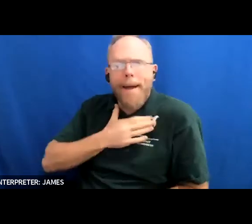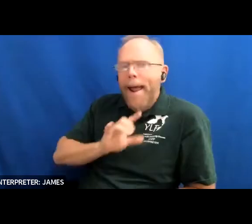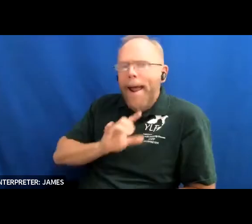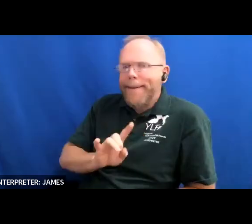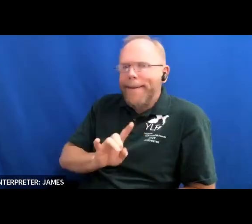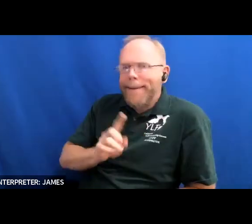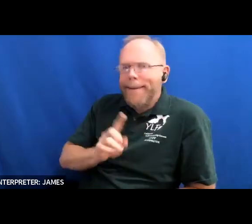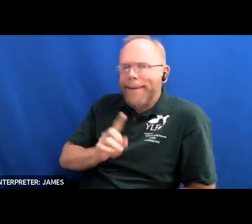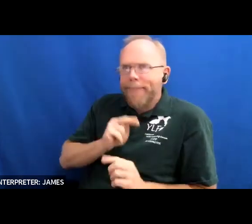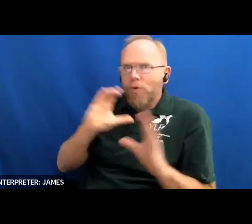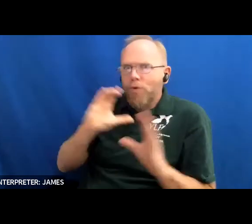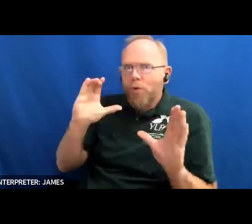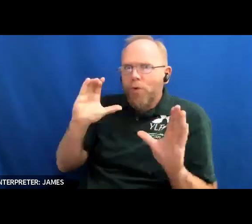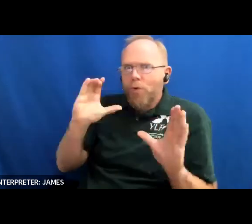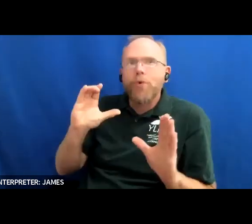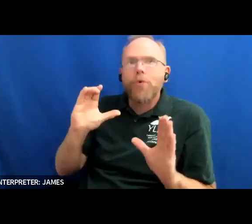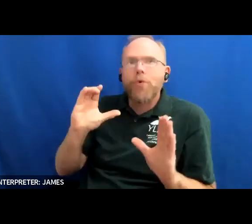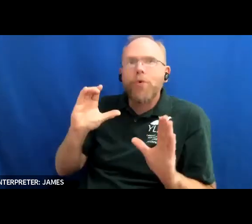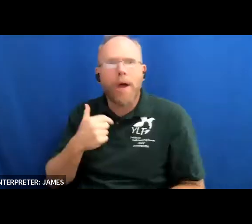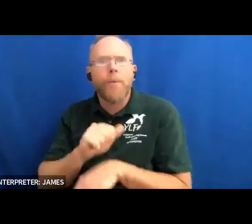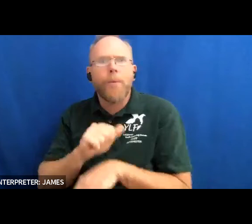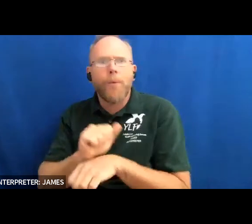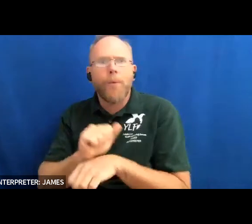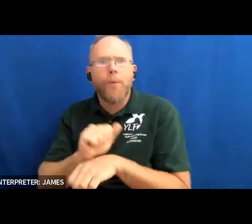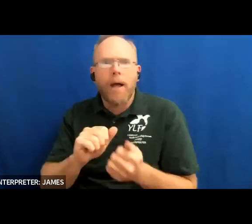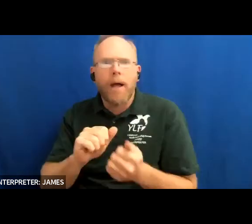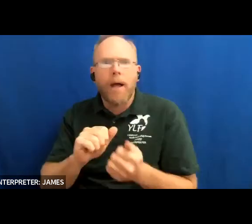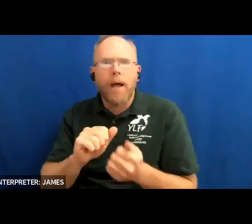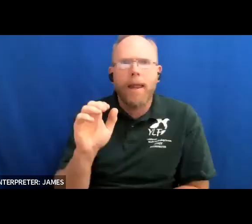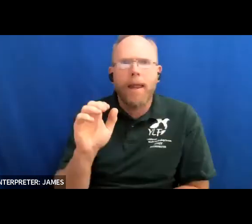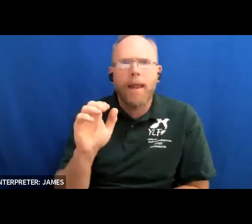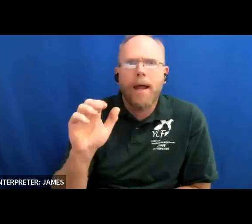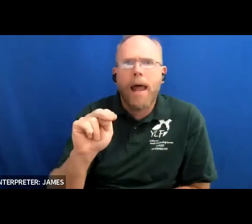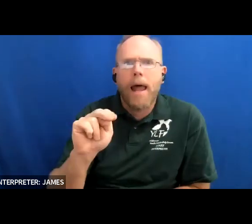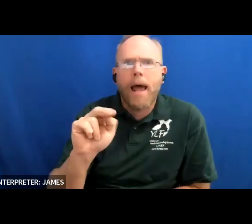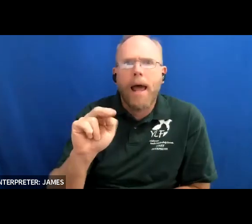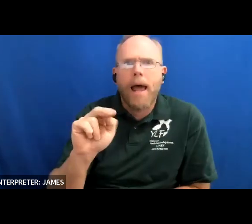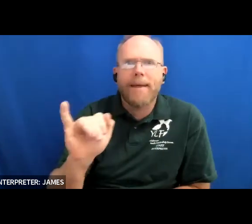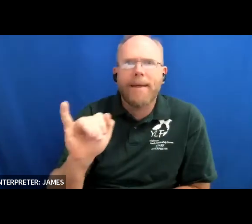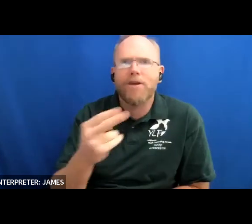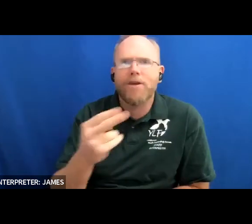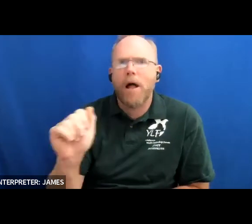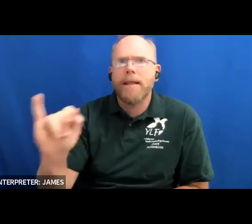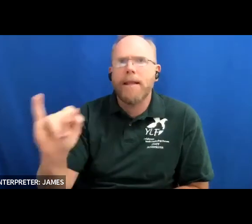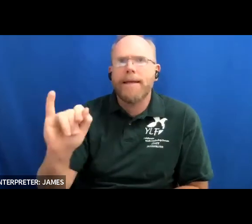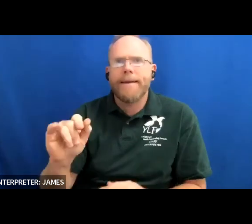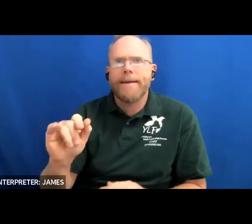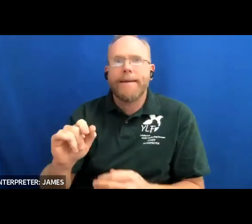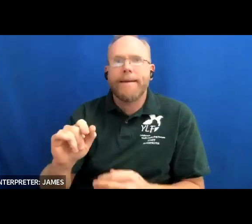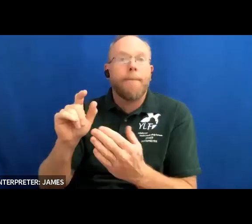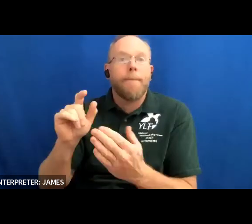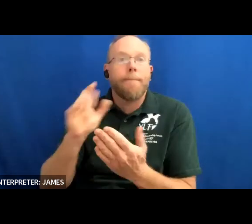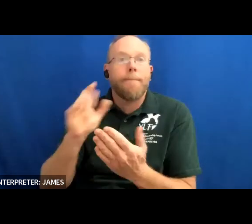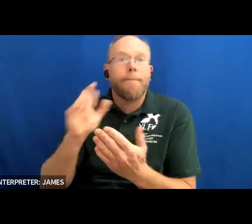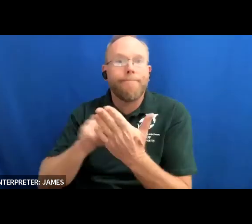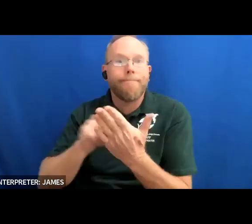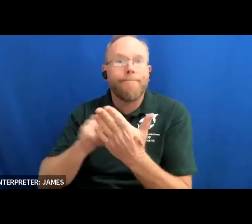author nabi h ali the illustrator and source books the publisher of this book for three years i also